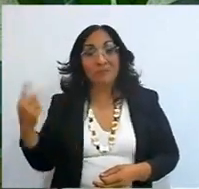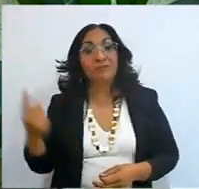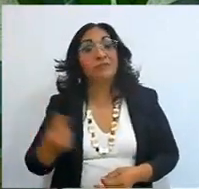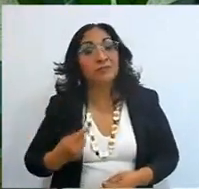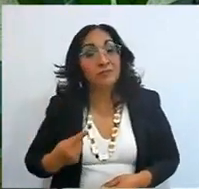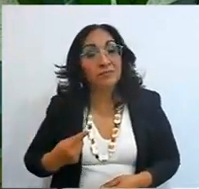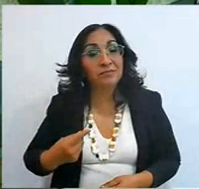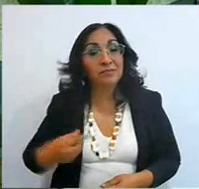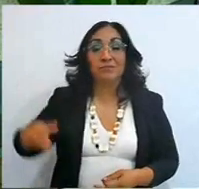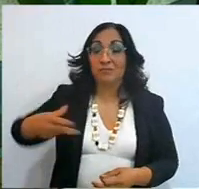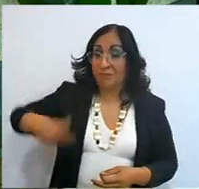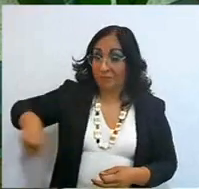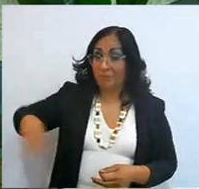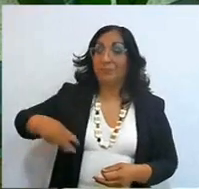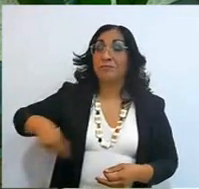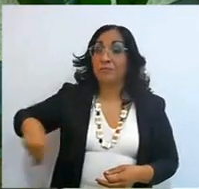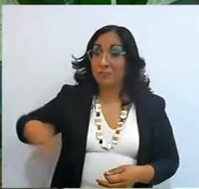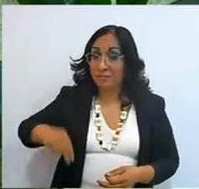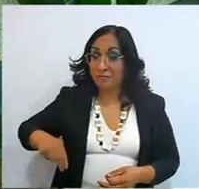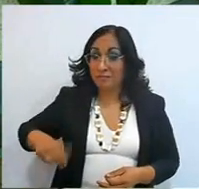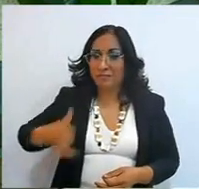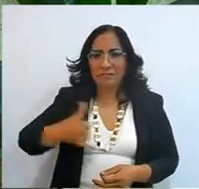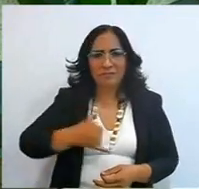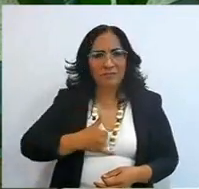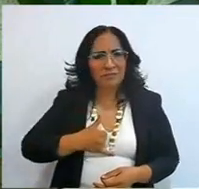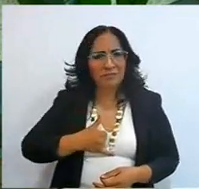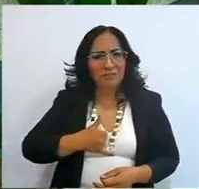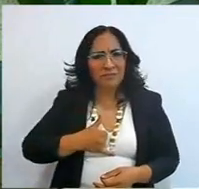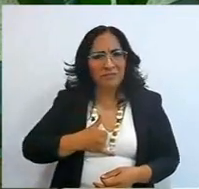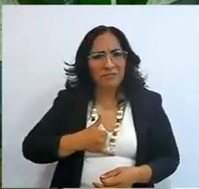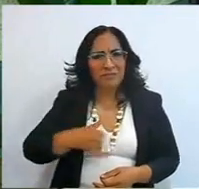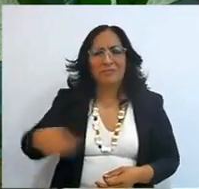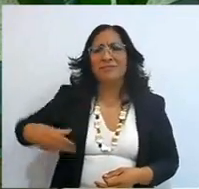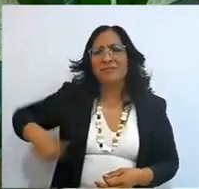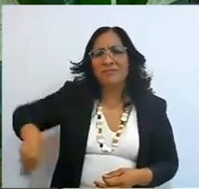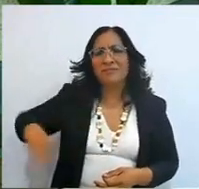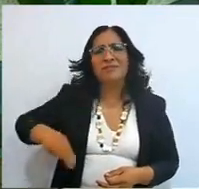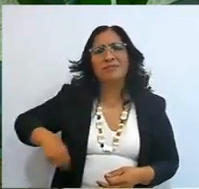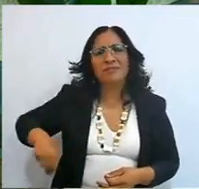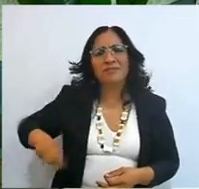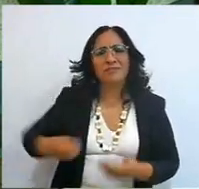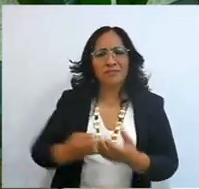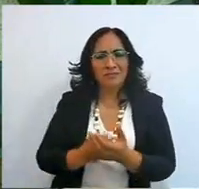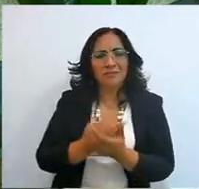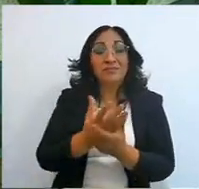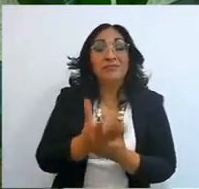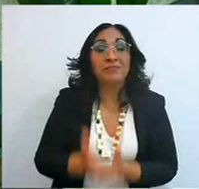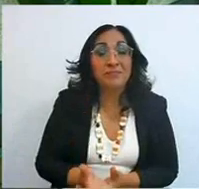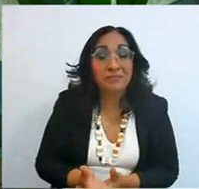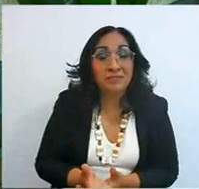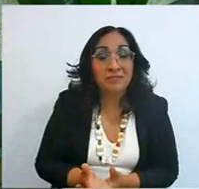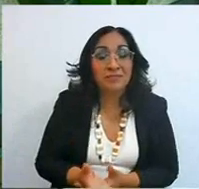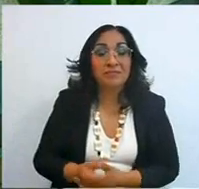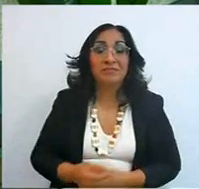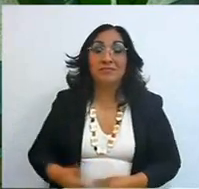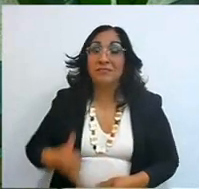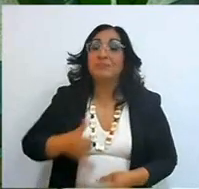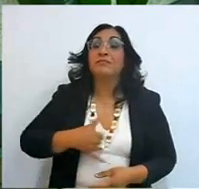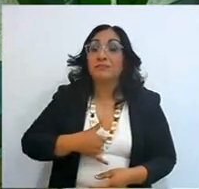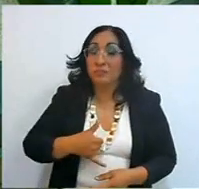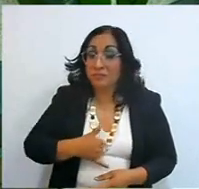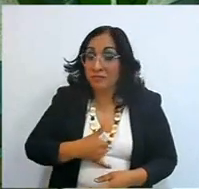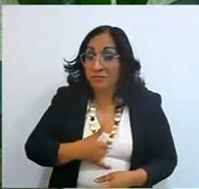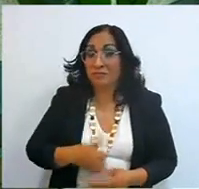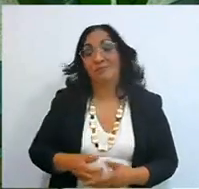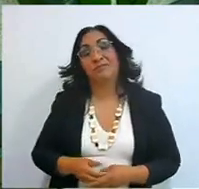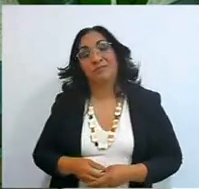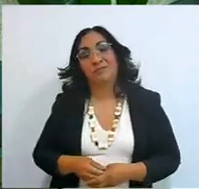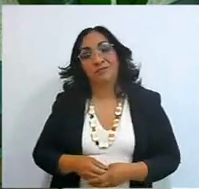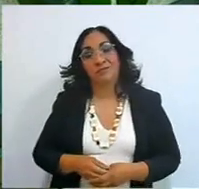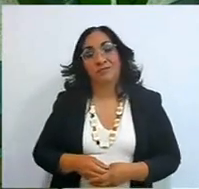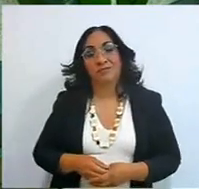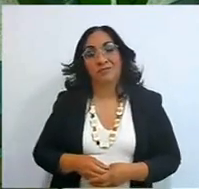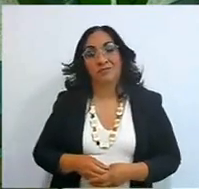I choose to go out, I choose to be wise, I choose to be educated, we have it here people,